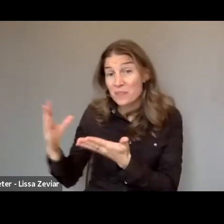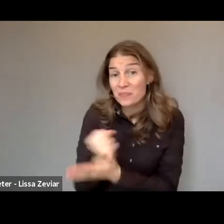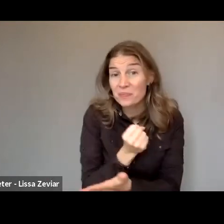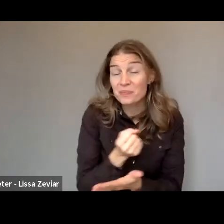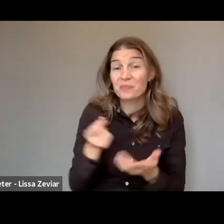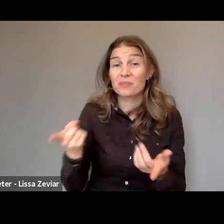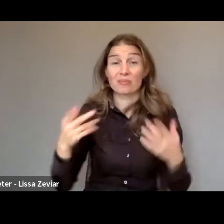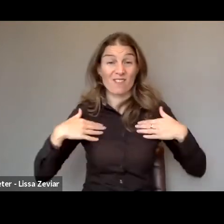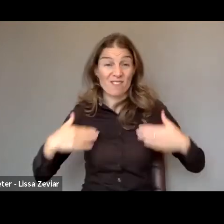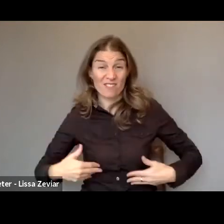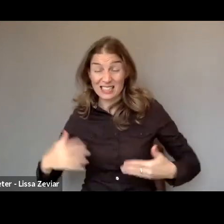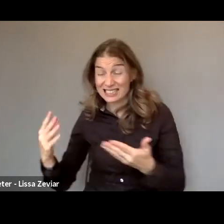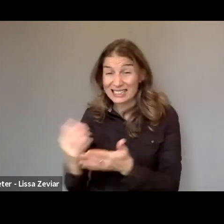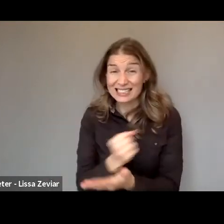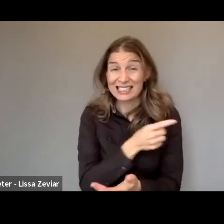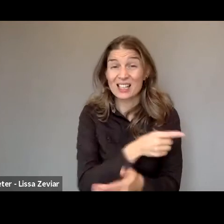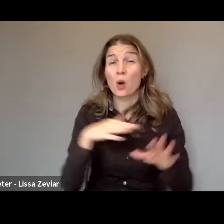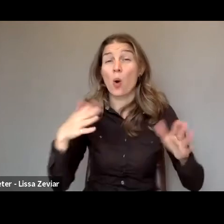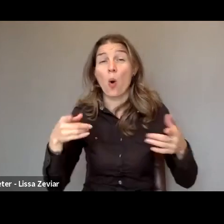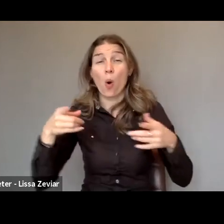sexual abuse during the daily hygiene routine